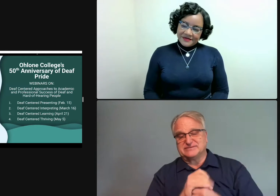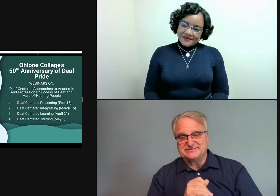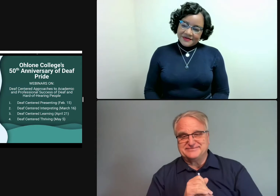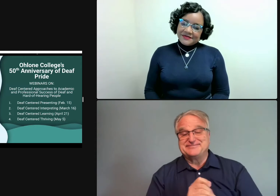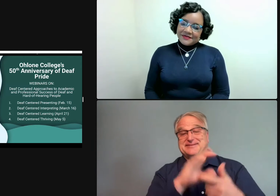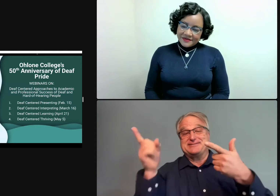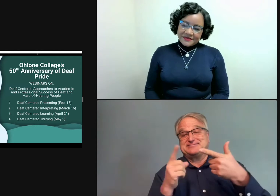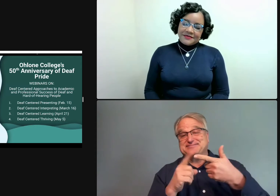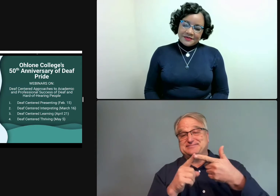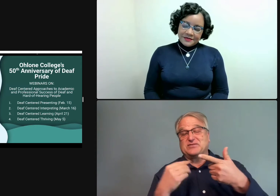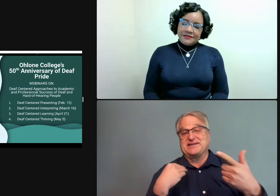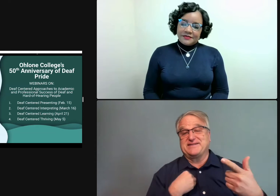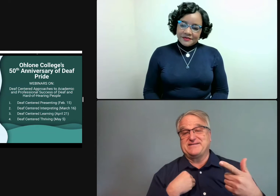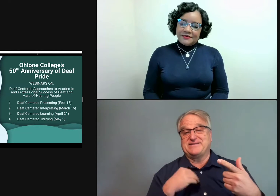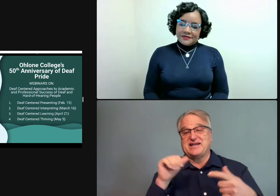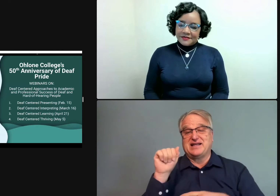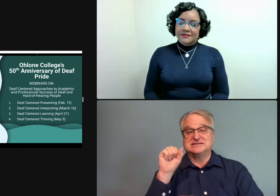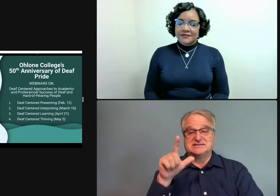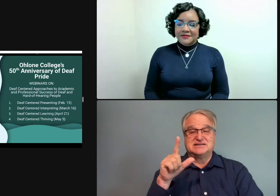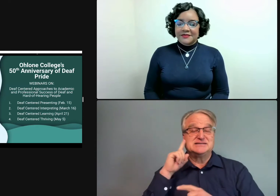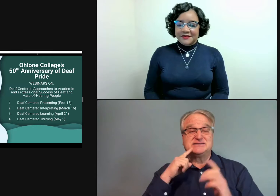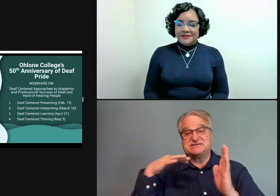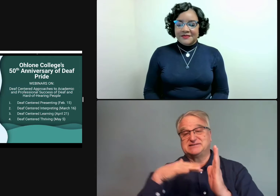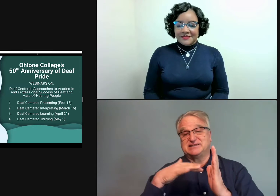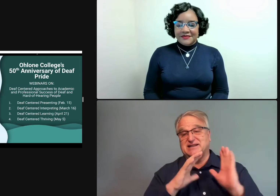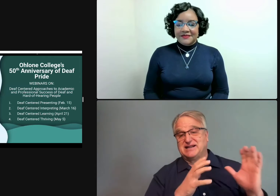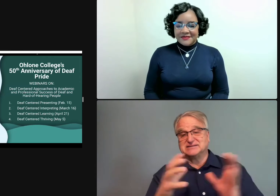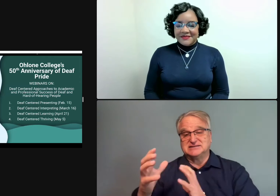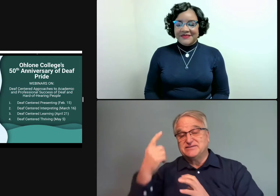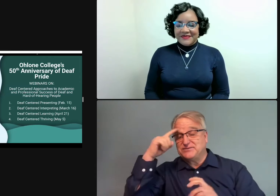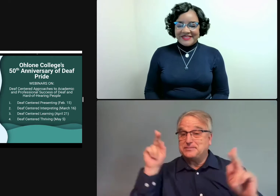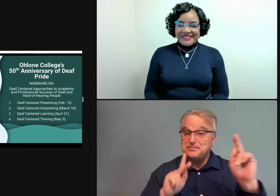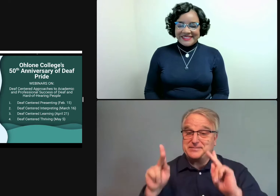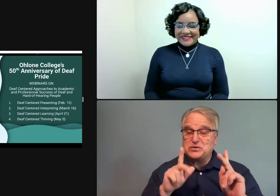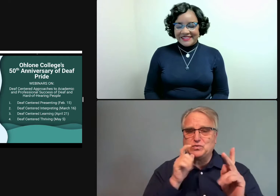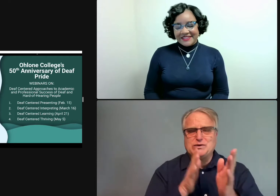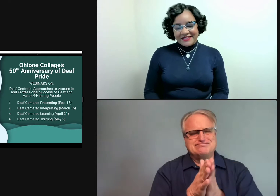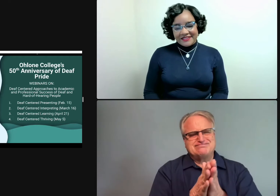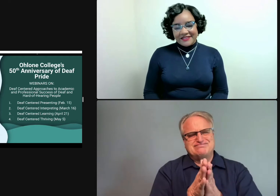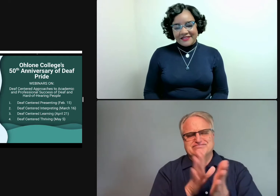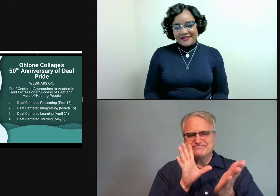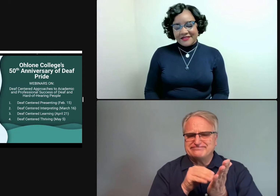as well, all presented in American Sign Language. We also have our ASL and Deaf Studies Program.